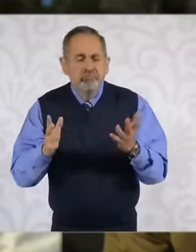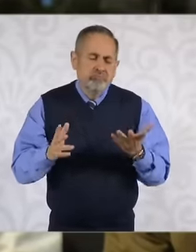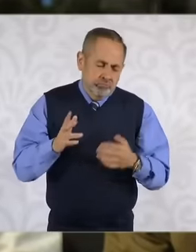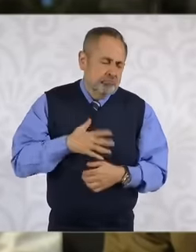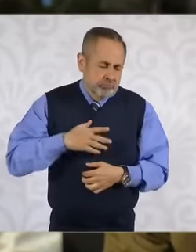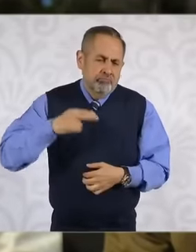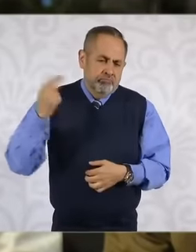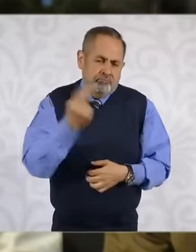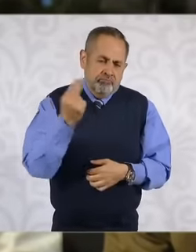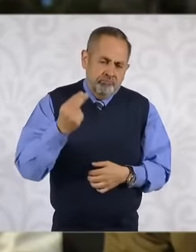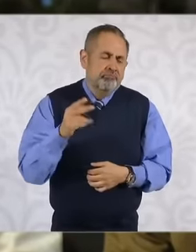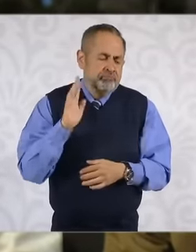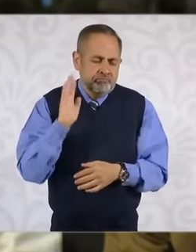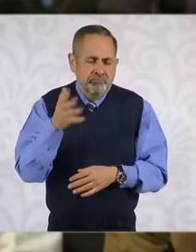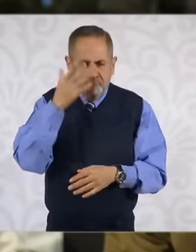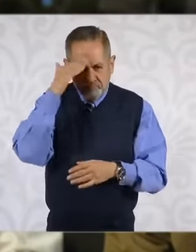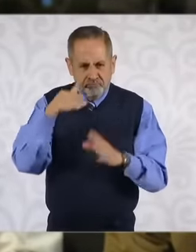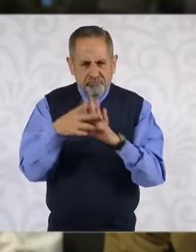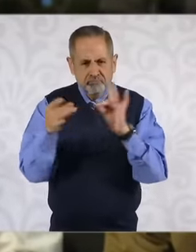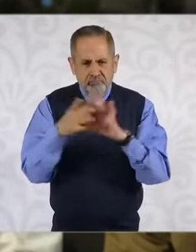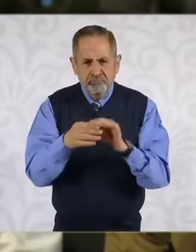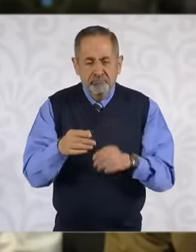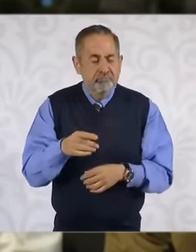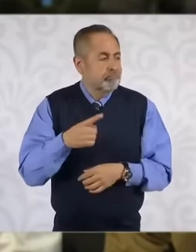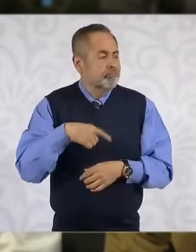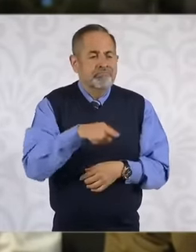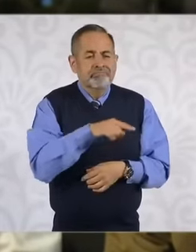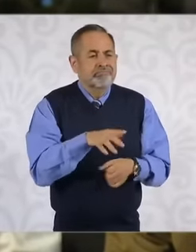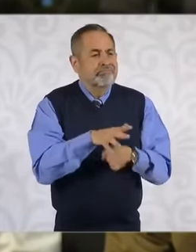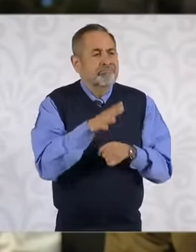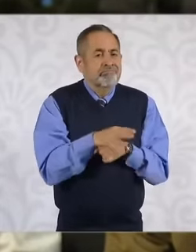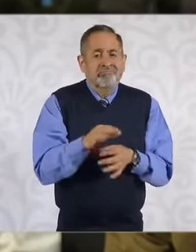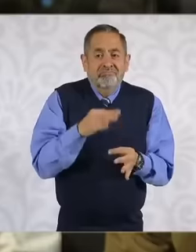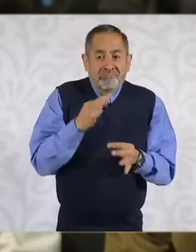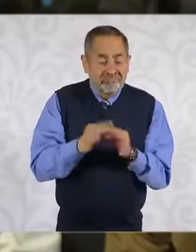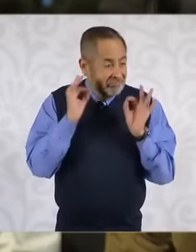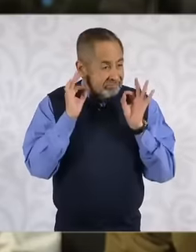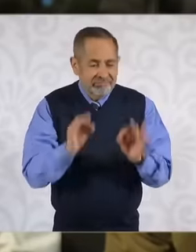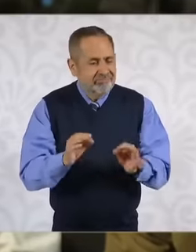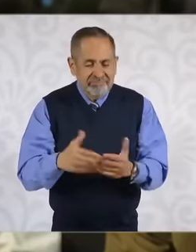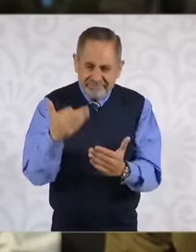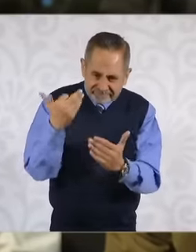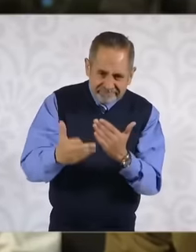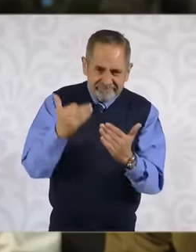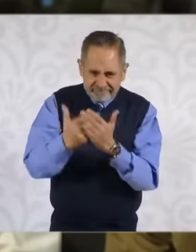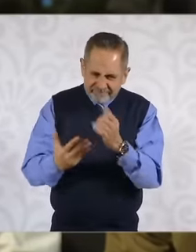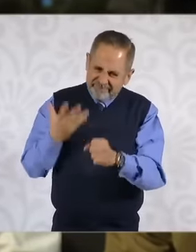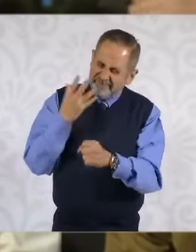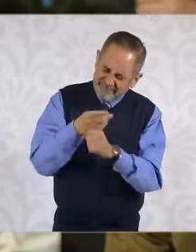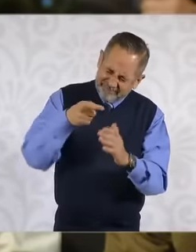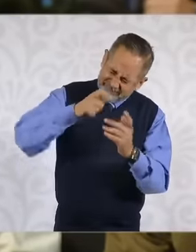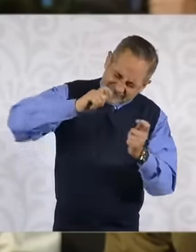there has been a lot of talk that it is not enough. And when I say that it is not enough, we talked and even